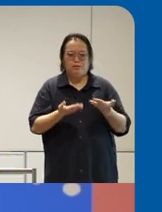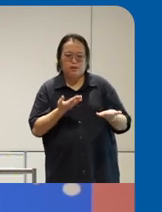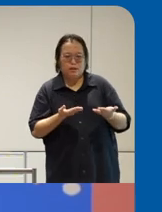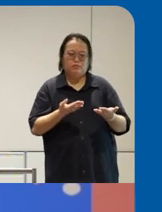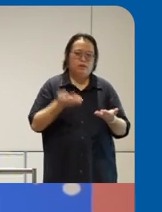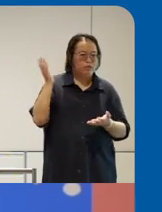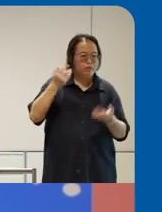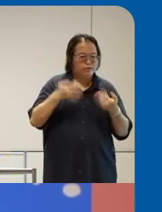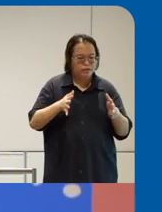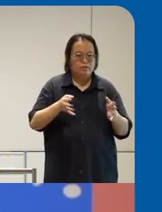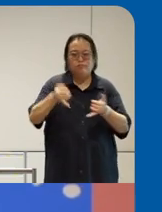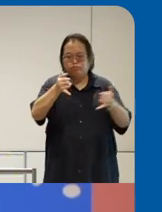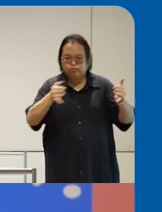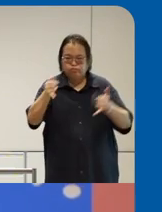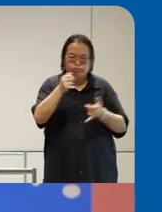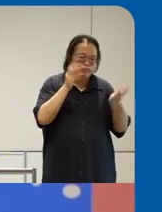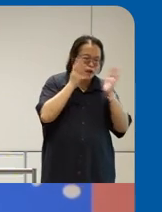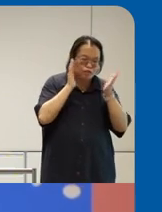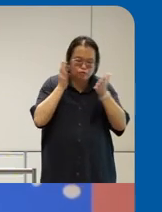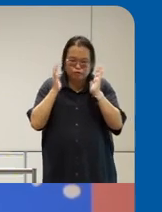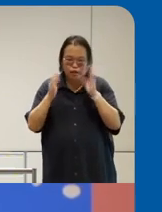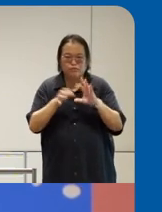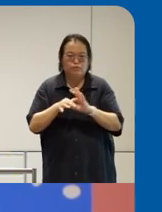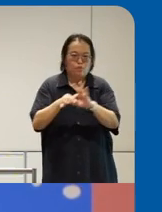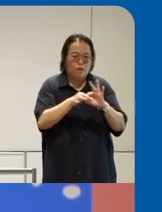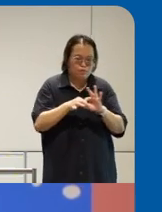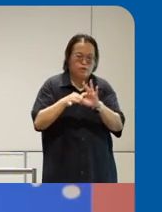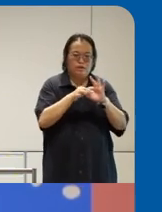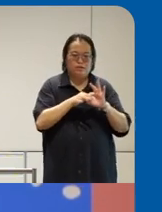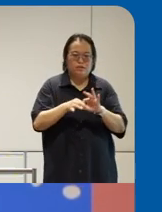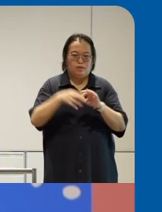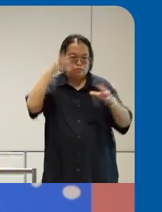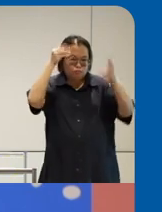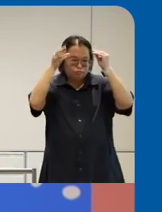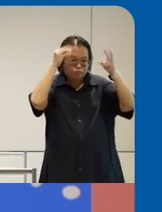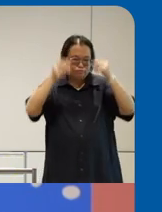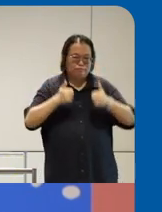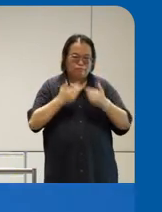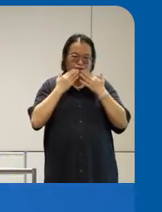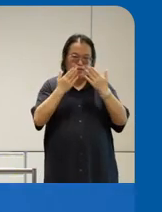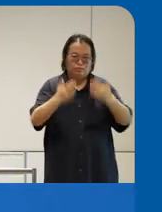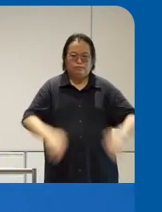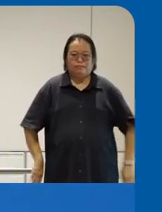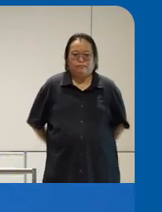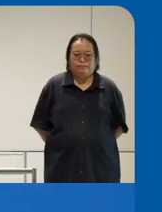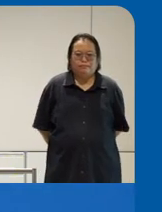we can better collaborate and even learn from uh folks across uh zero project as well thank you all